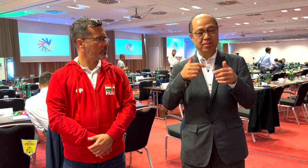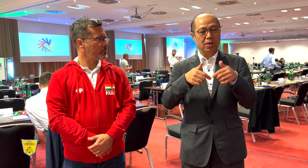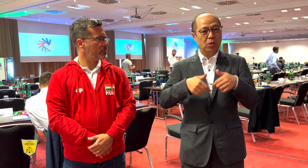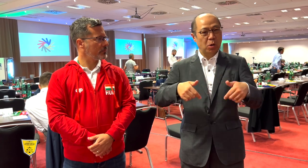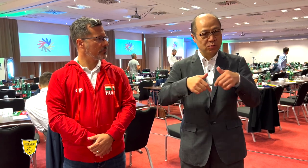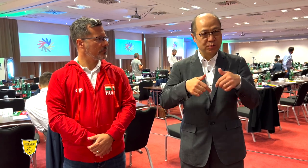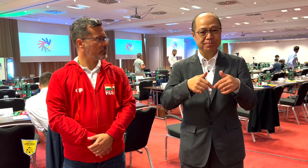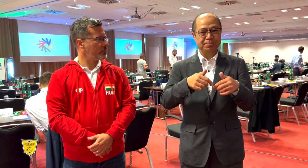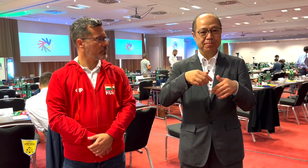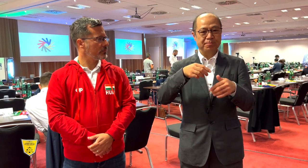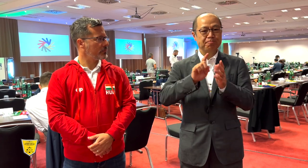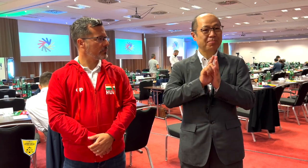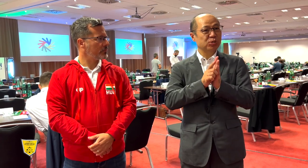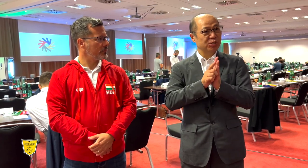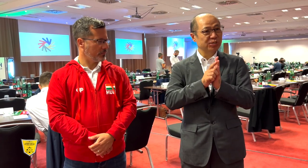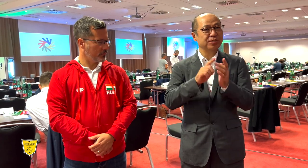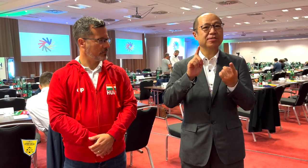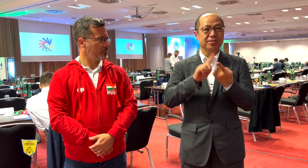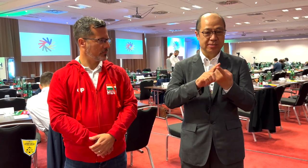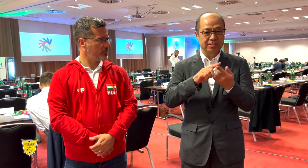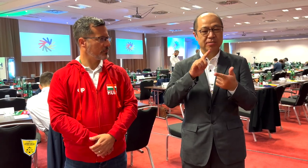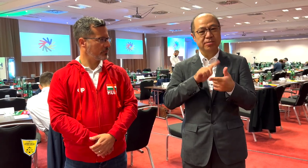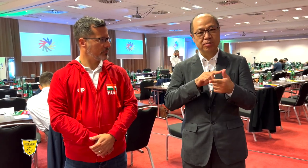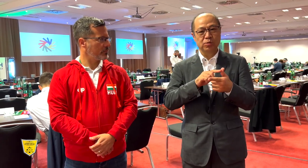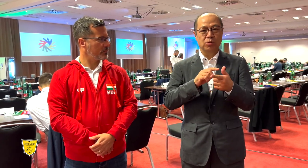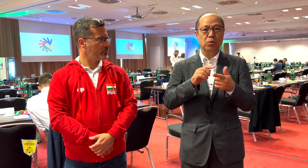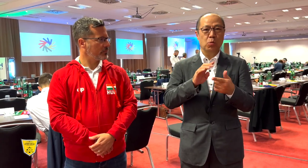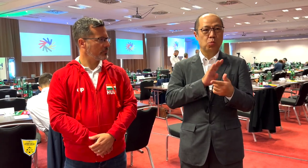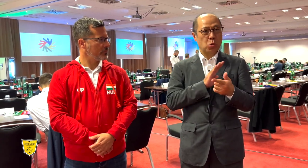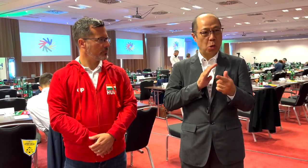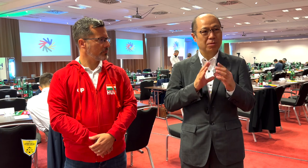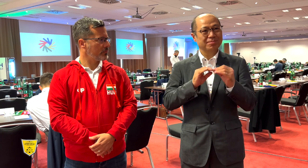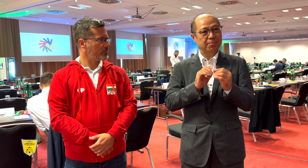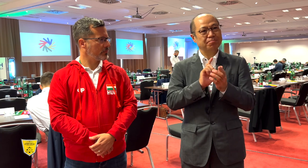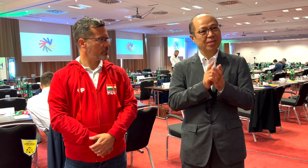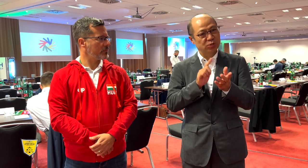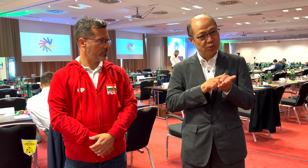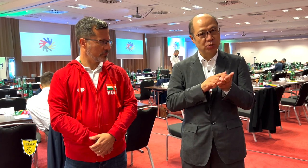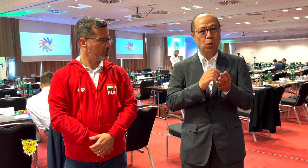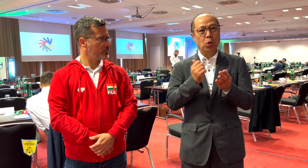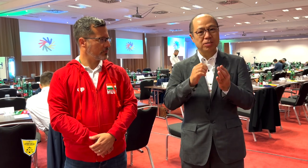board minutes and any other pertaining documents.